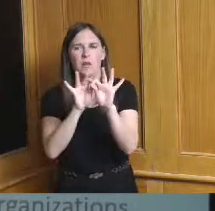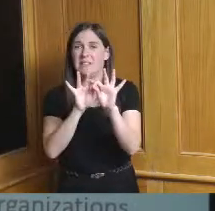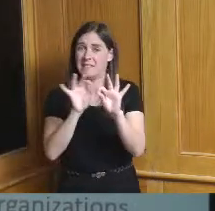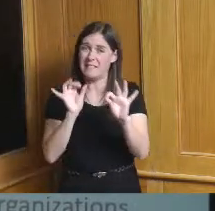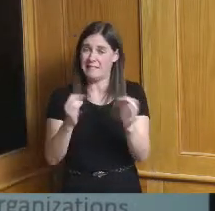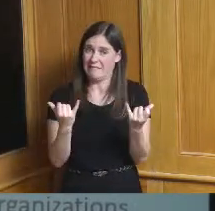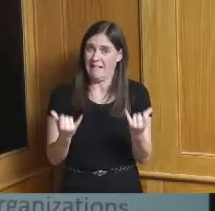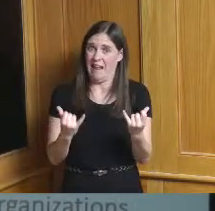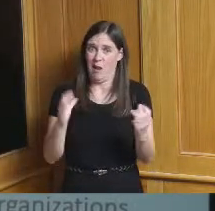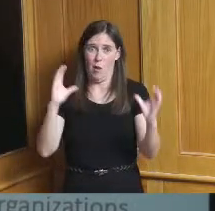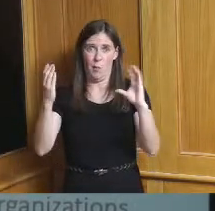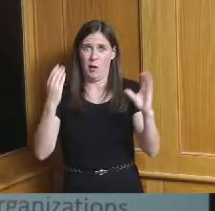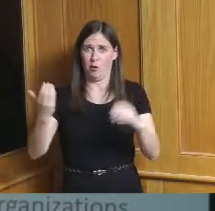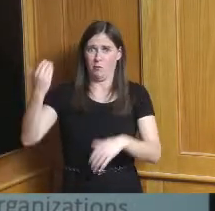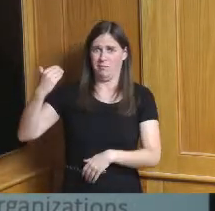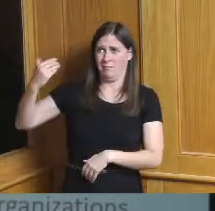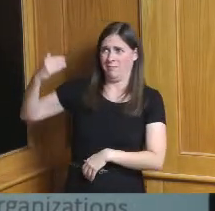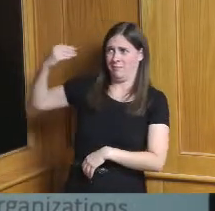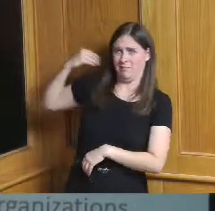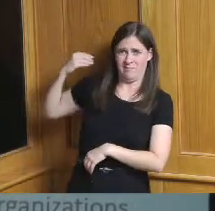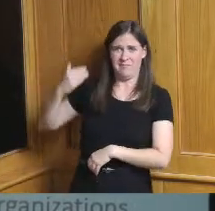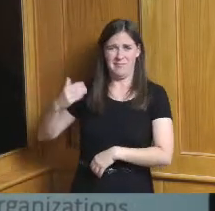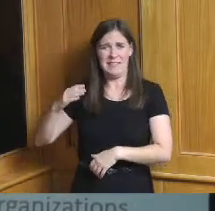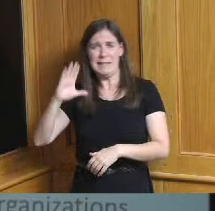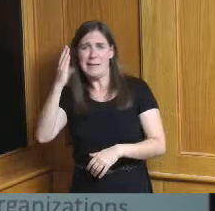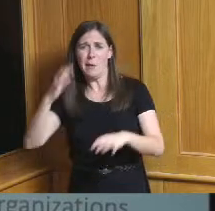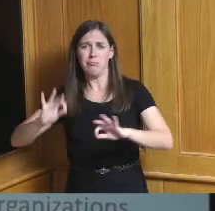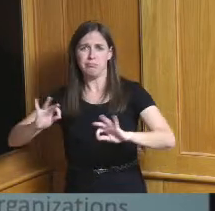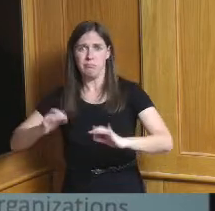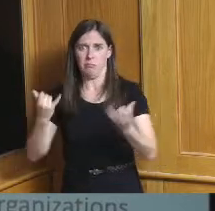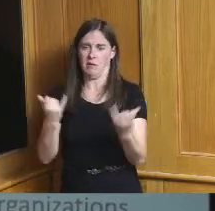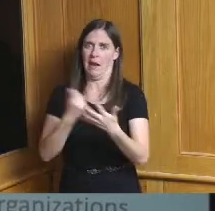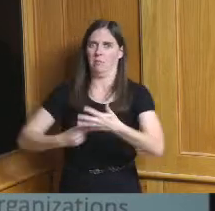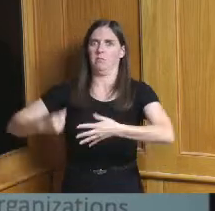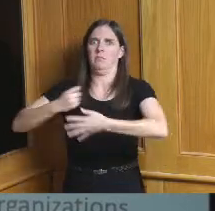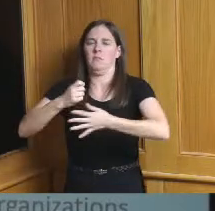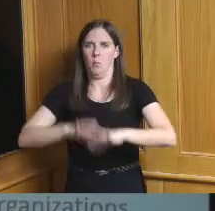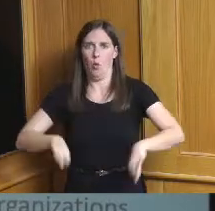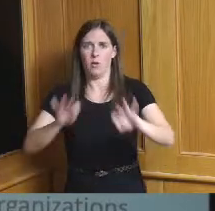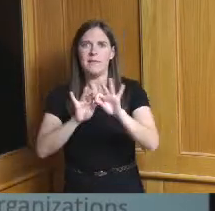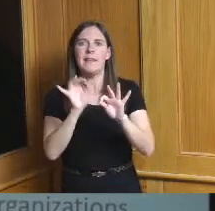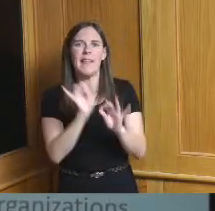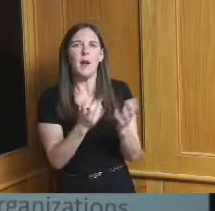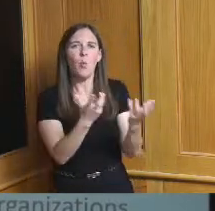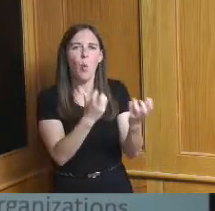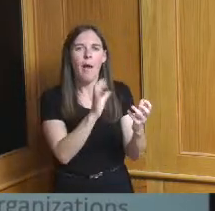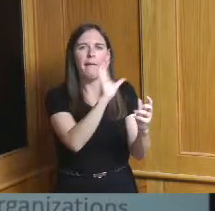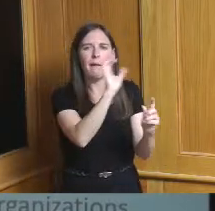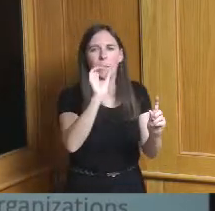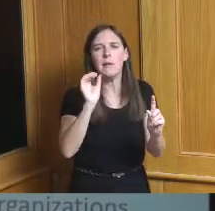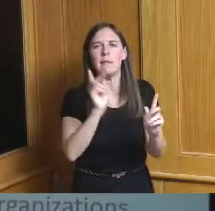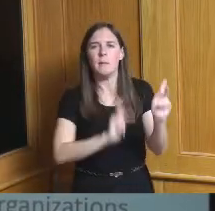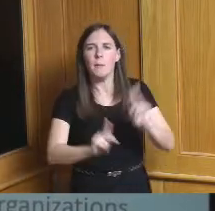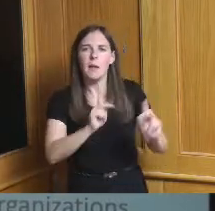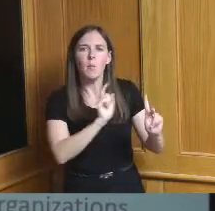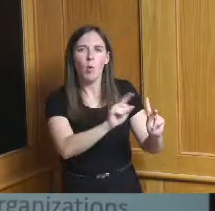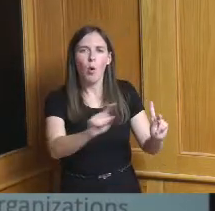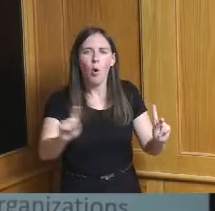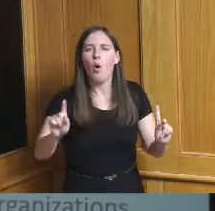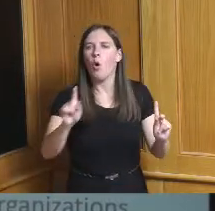years when we have done this work town attraction that means finding folks who have background in